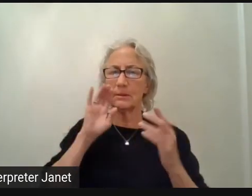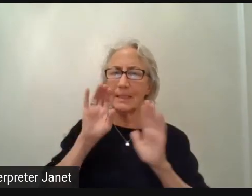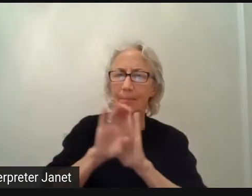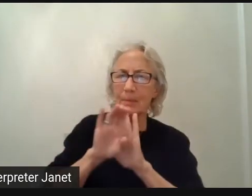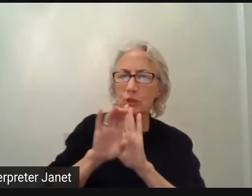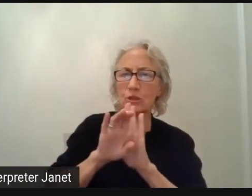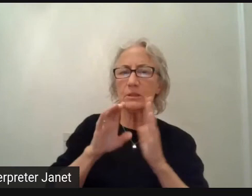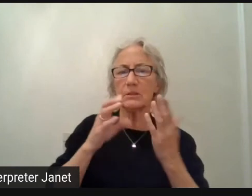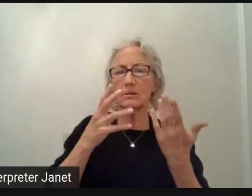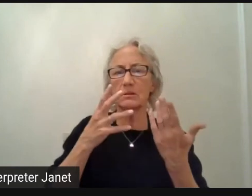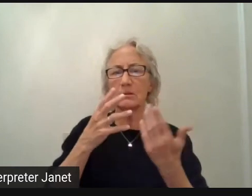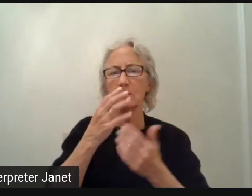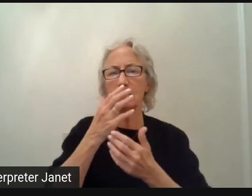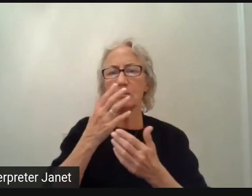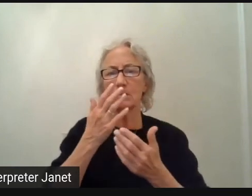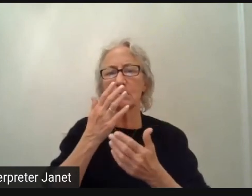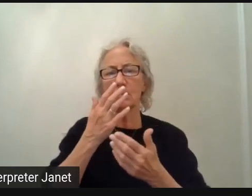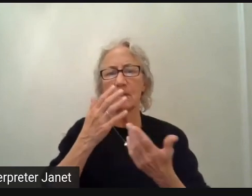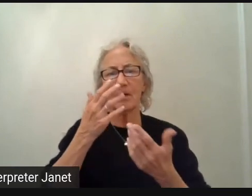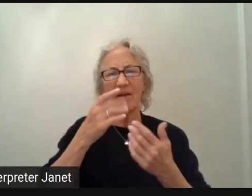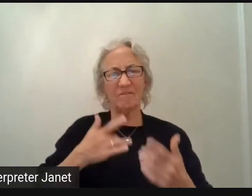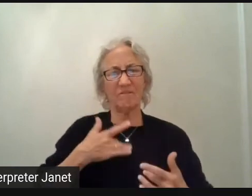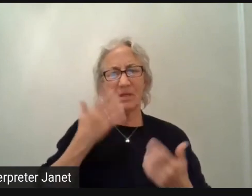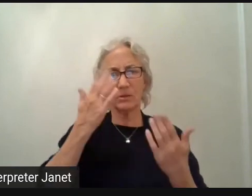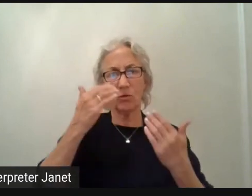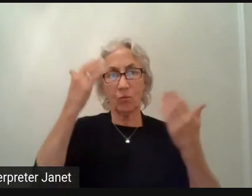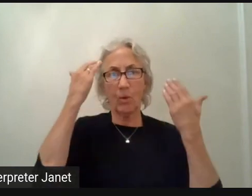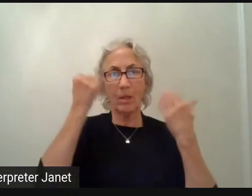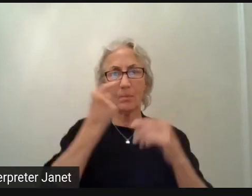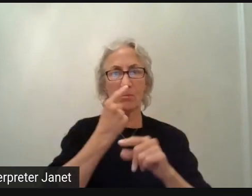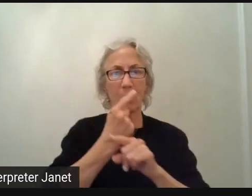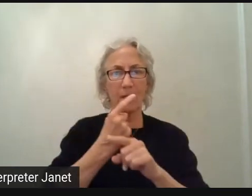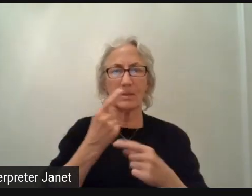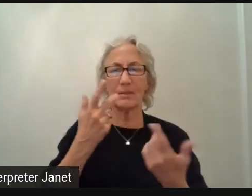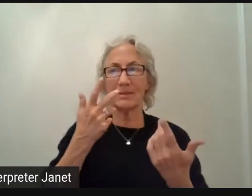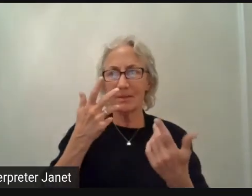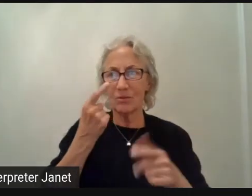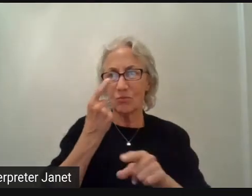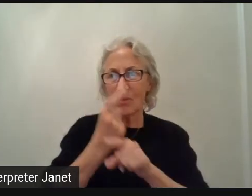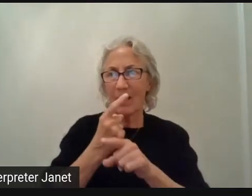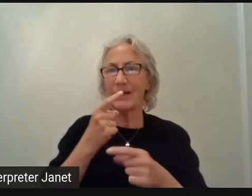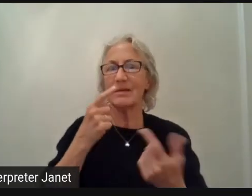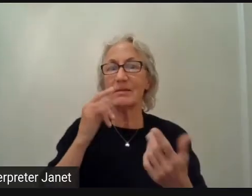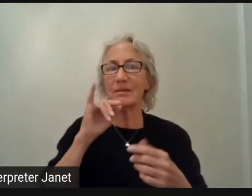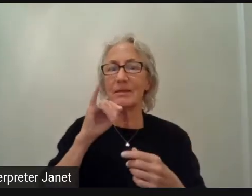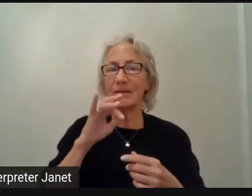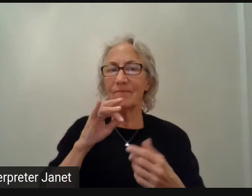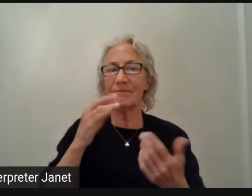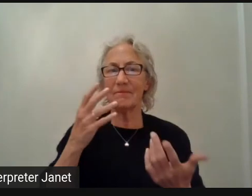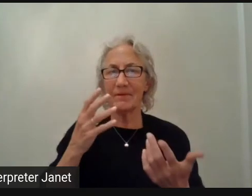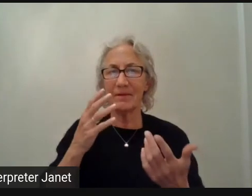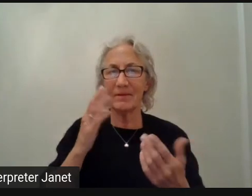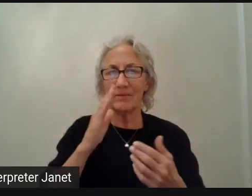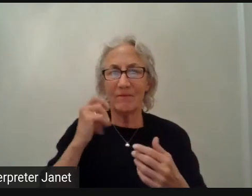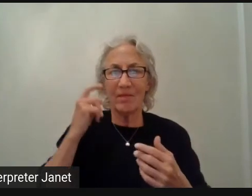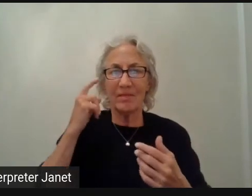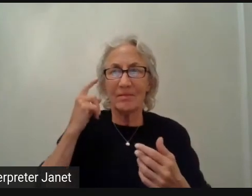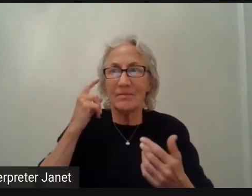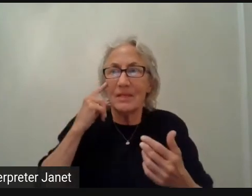Yes, because if you develop the website and never thought about accessibility, and at some point,